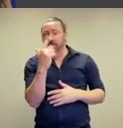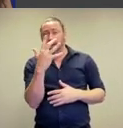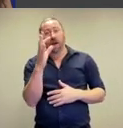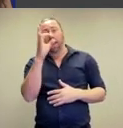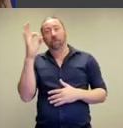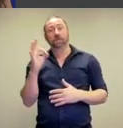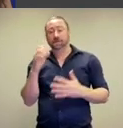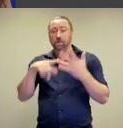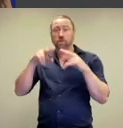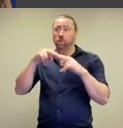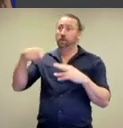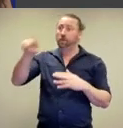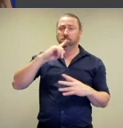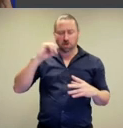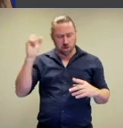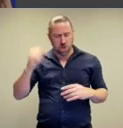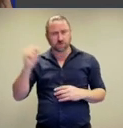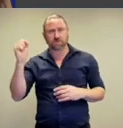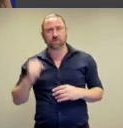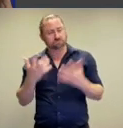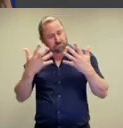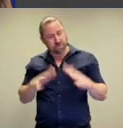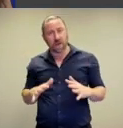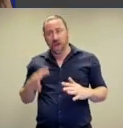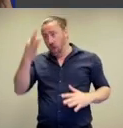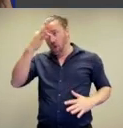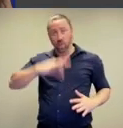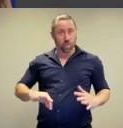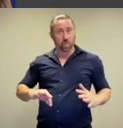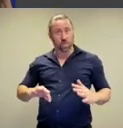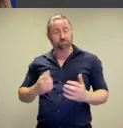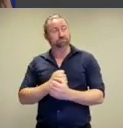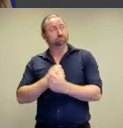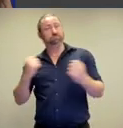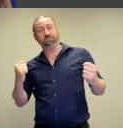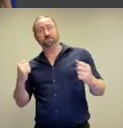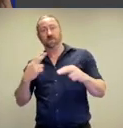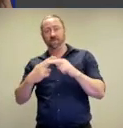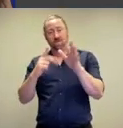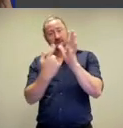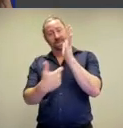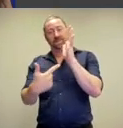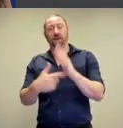Approximately 75% of you